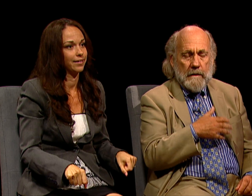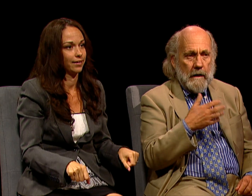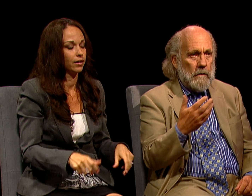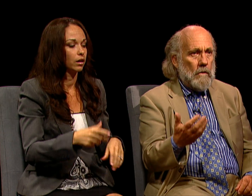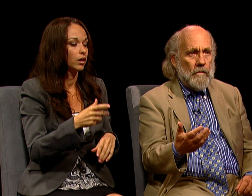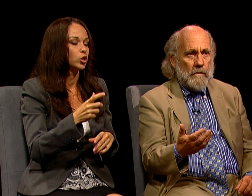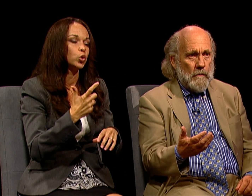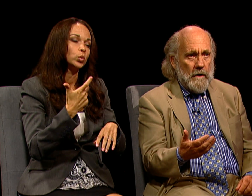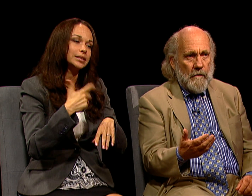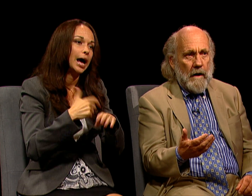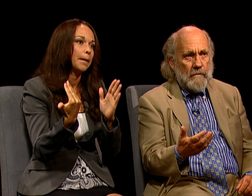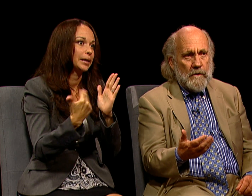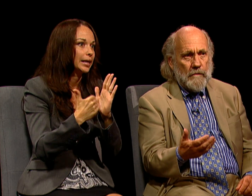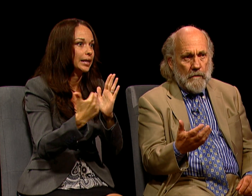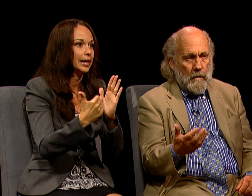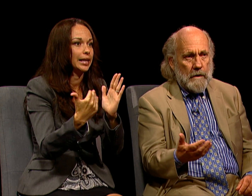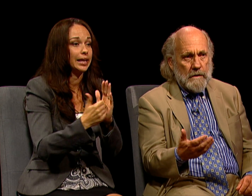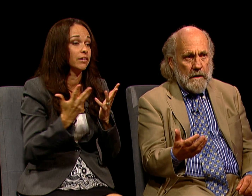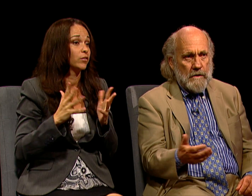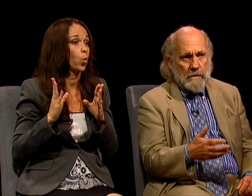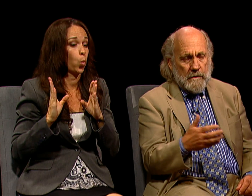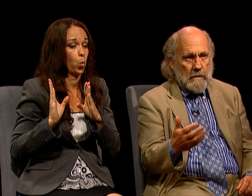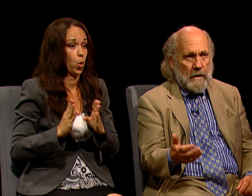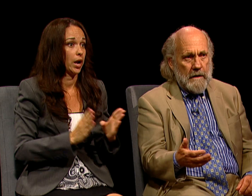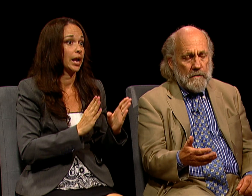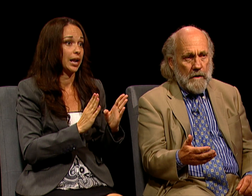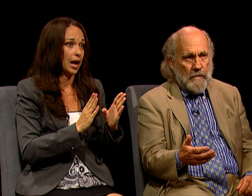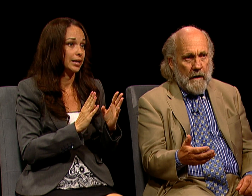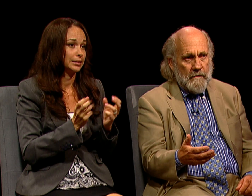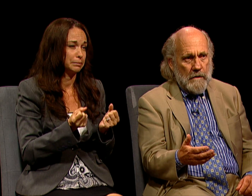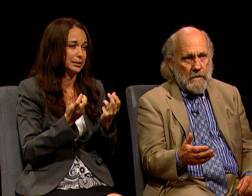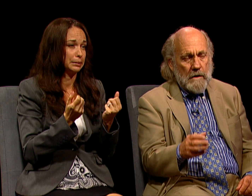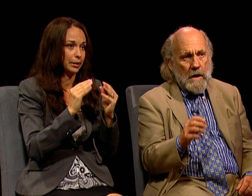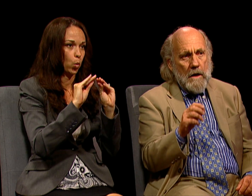OVER 25 DIFFERENT ORGANIZATIONS IN THE LAST 25 YEARS,